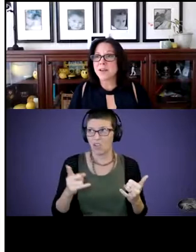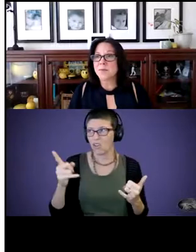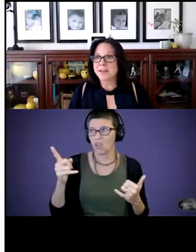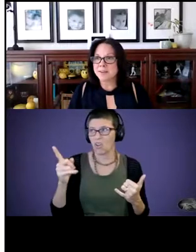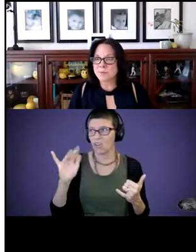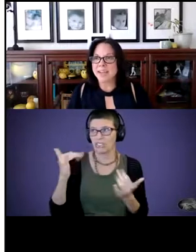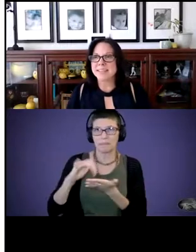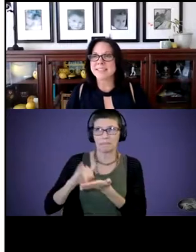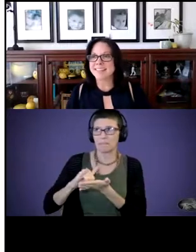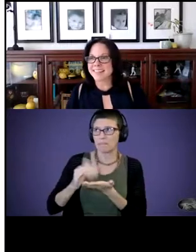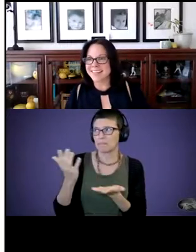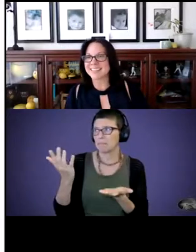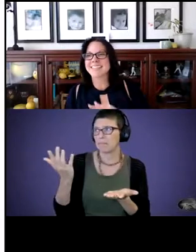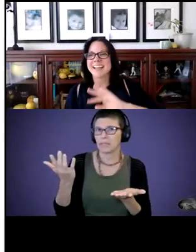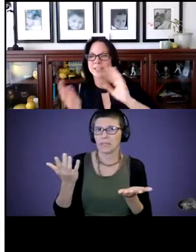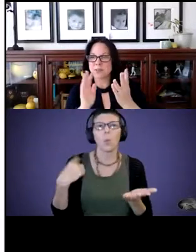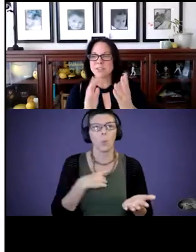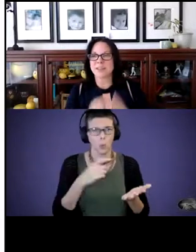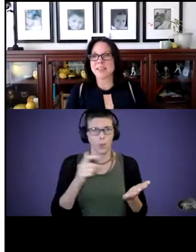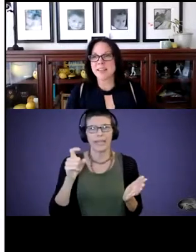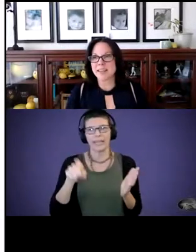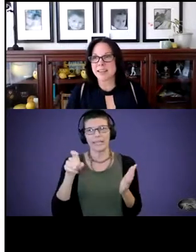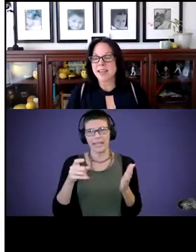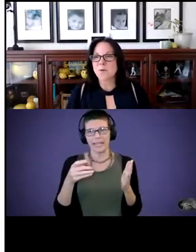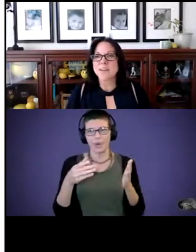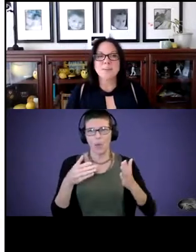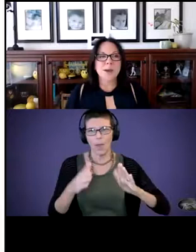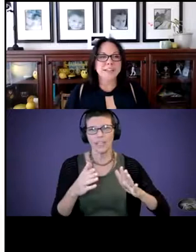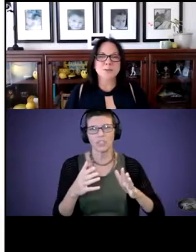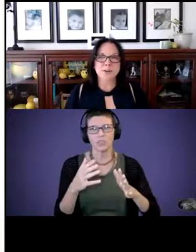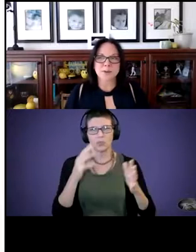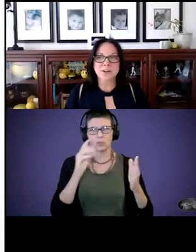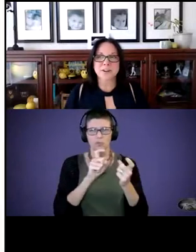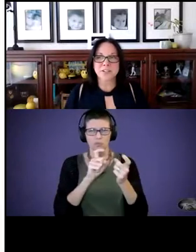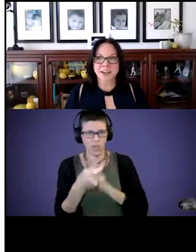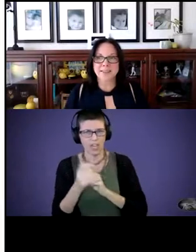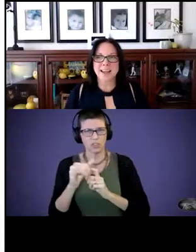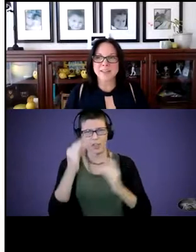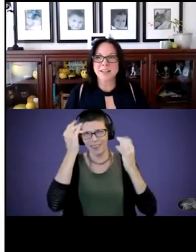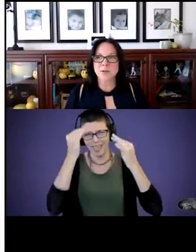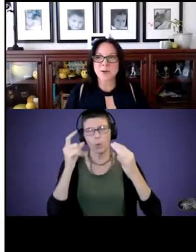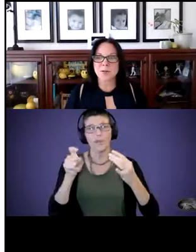We need ways to get and switch that thinking. We need ways to encourage our child as they grew,